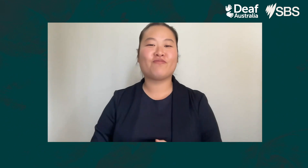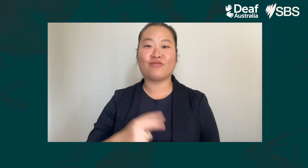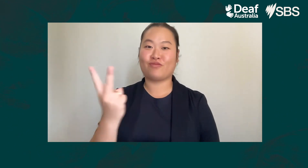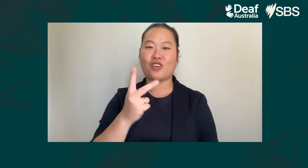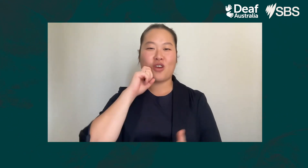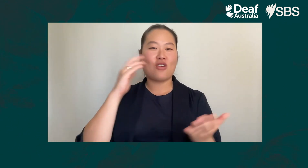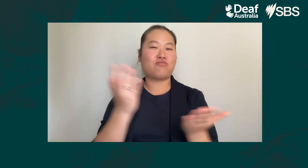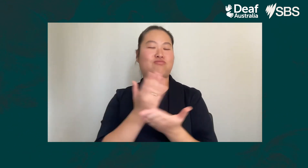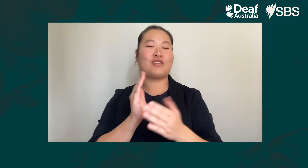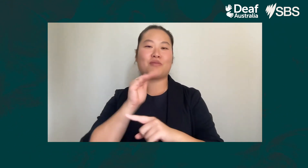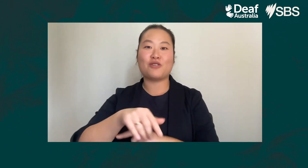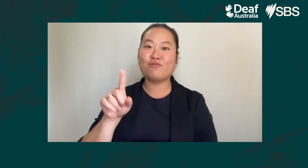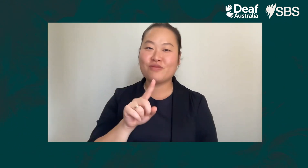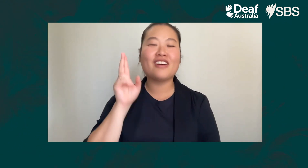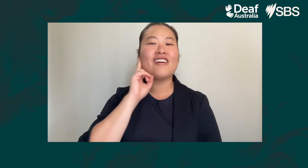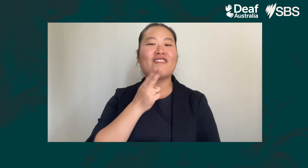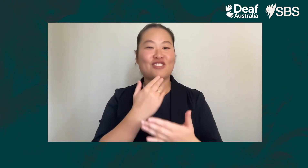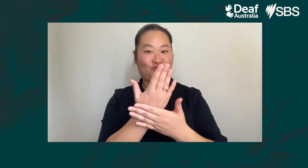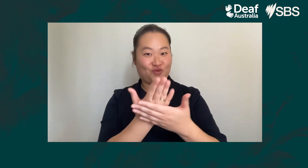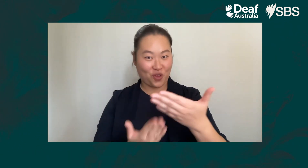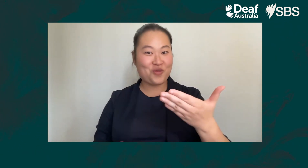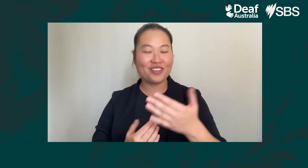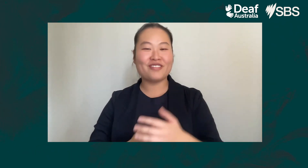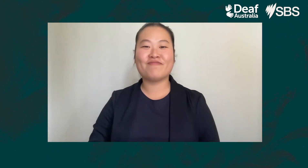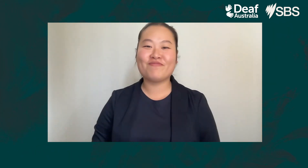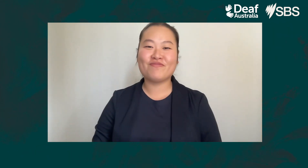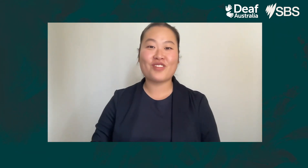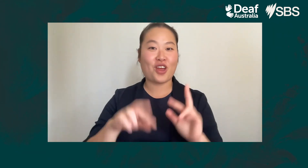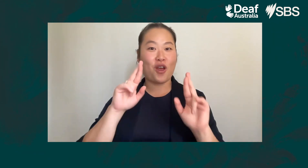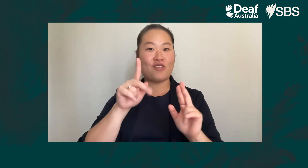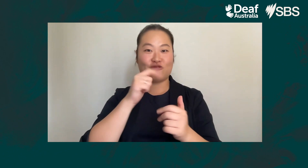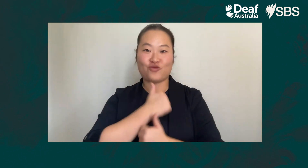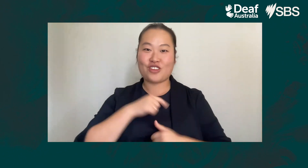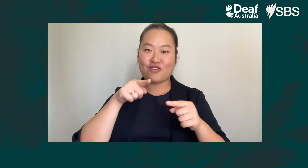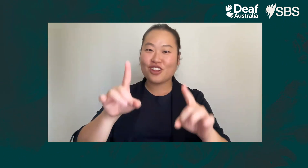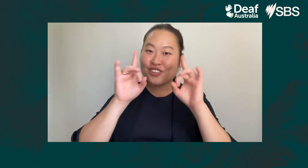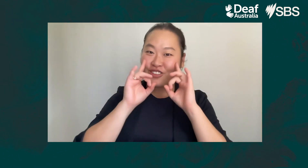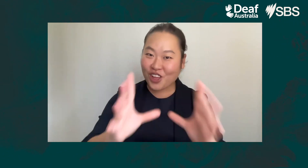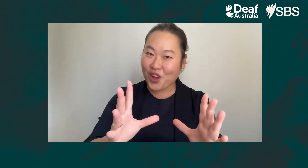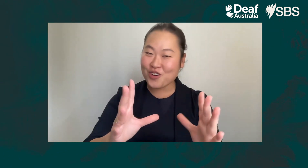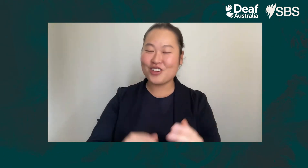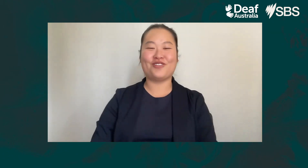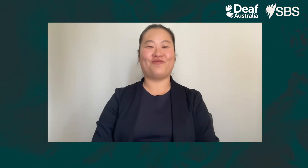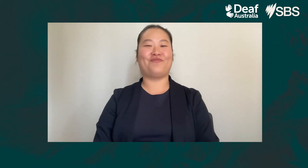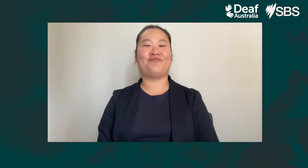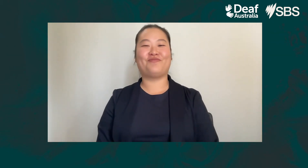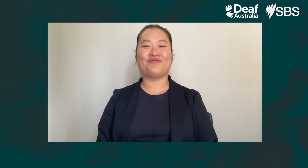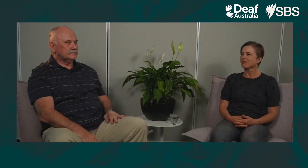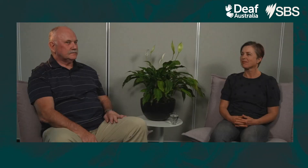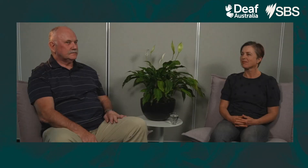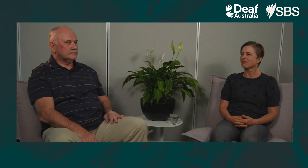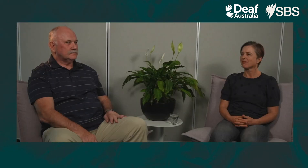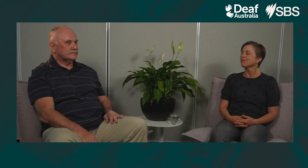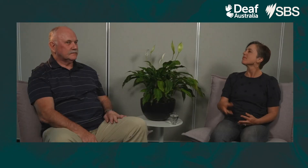who will discuss “Deaf Stories”. Hope you will enjoy this show.